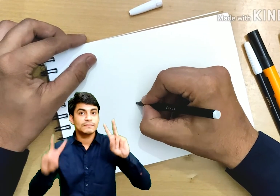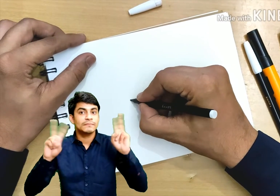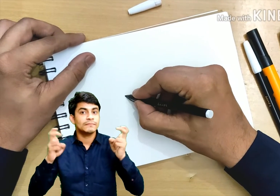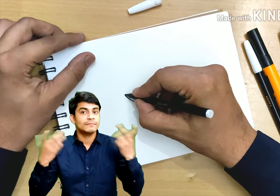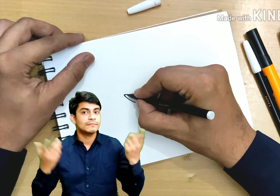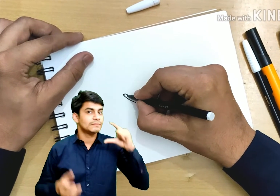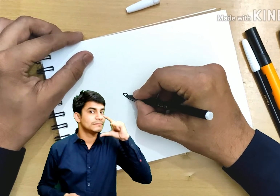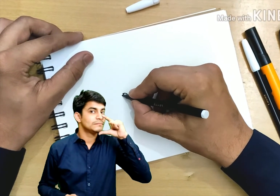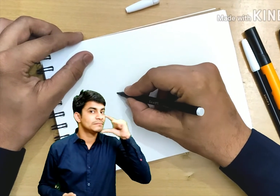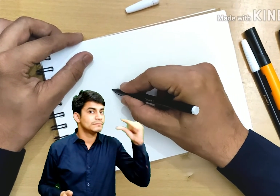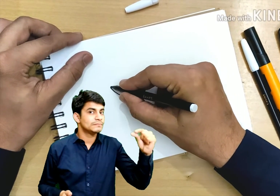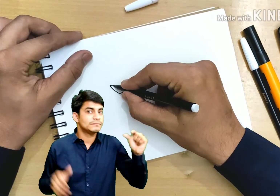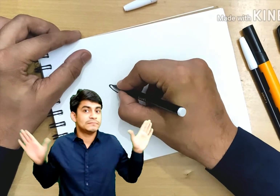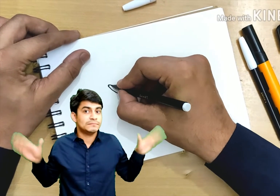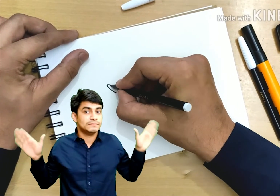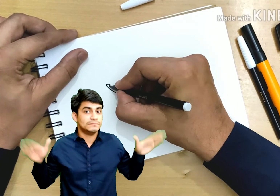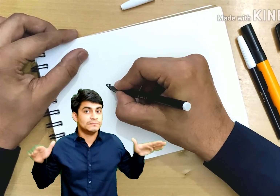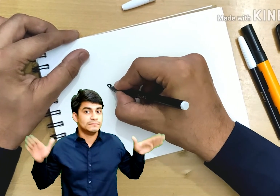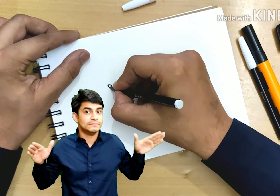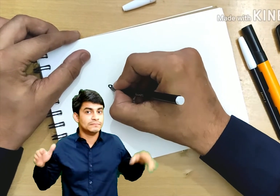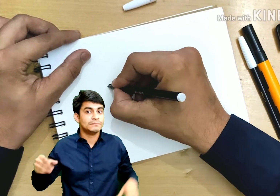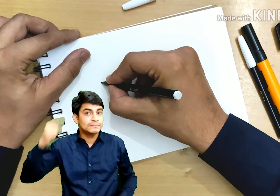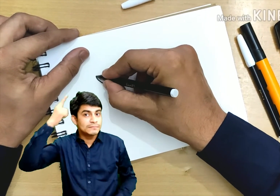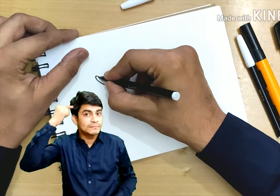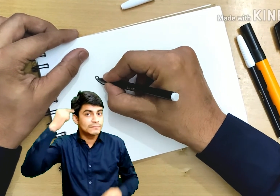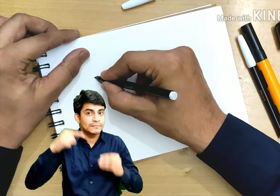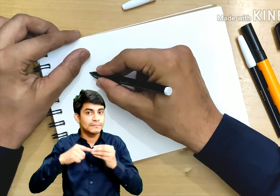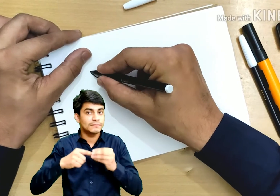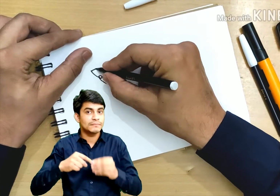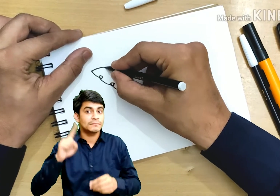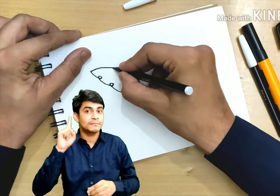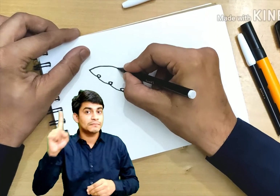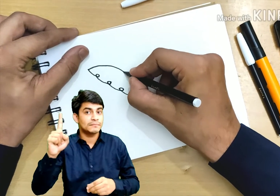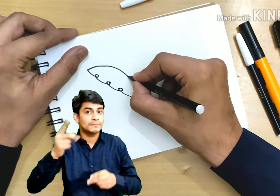Third image is a bird using a black pen.